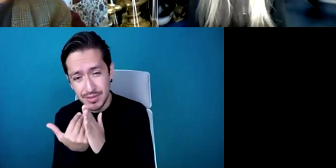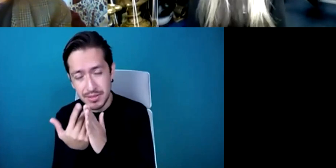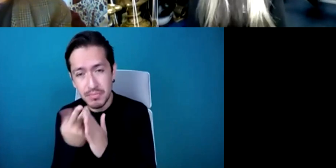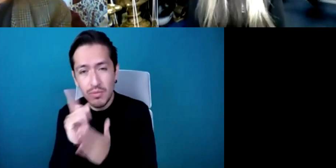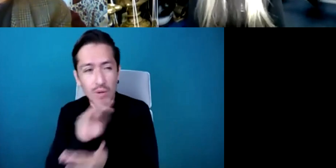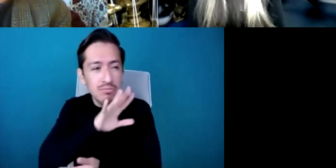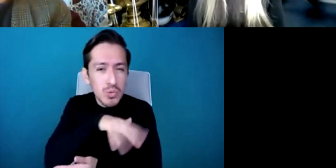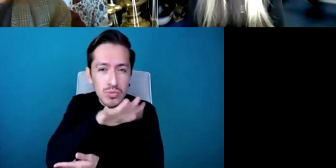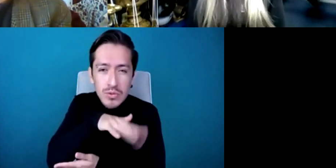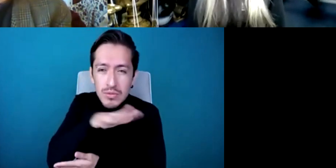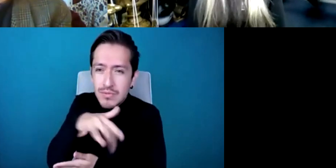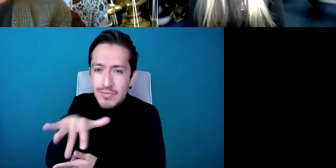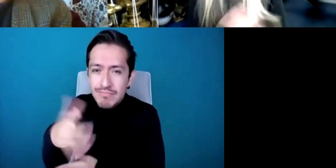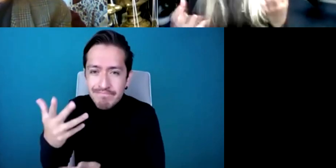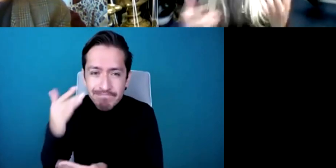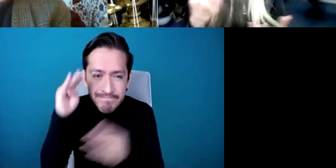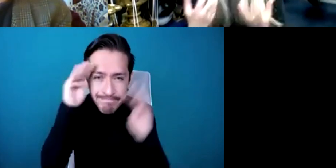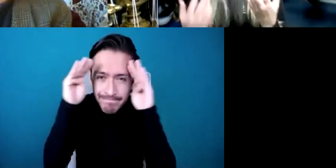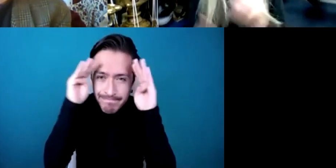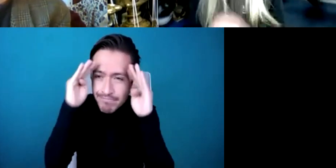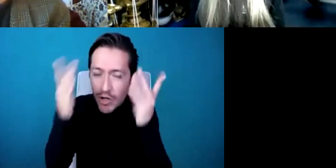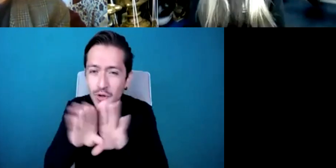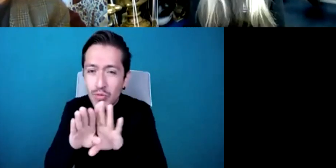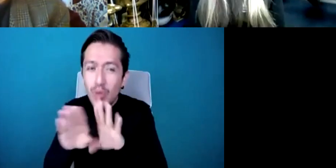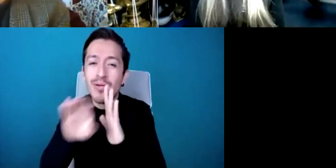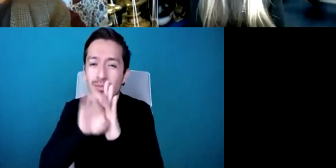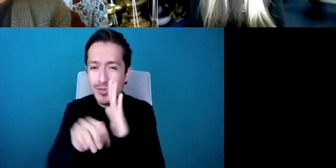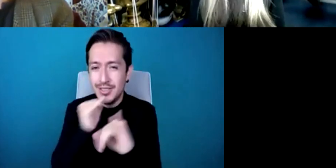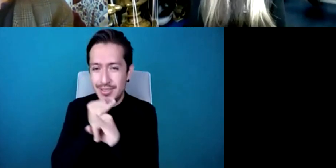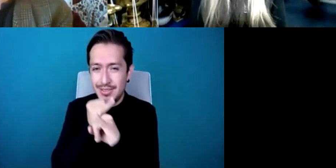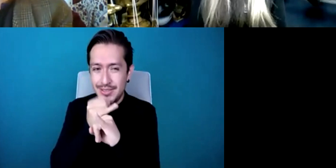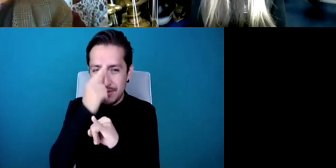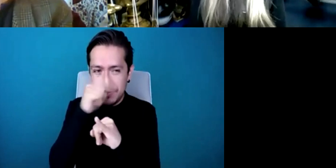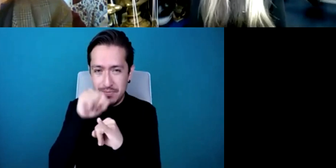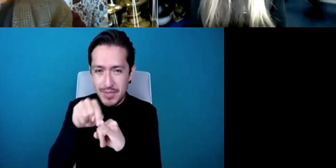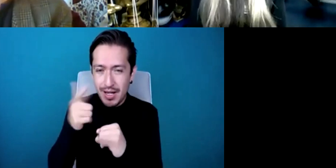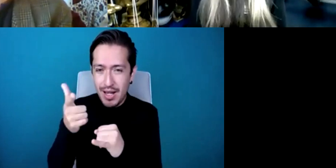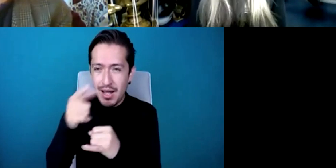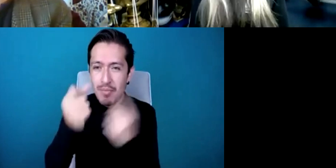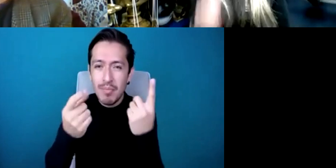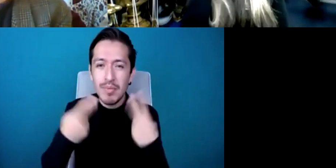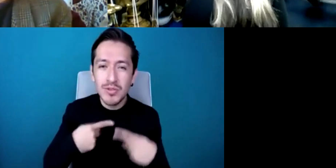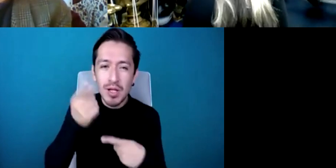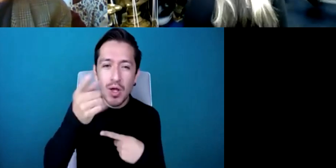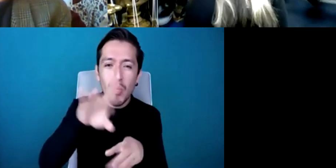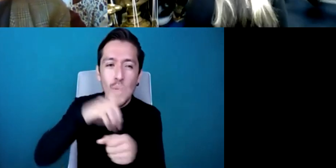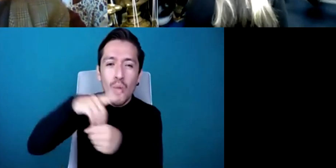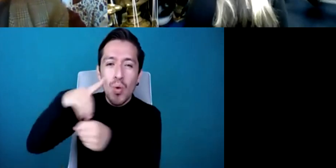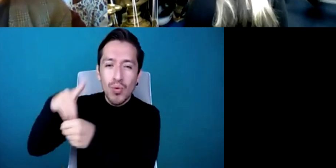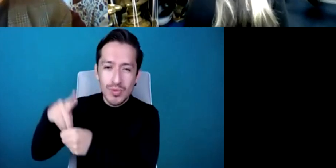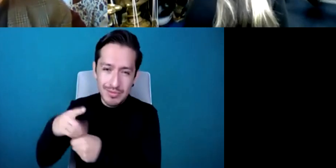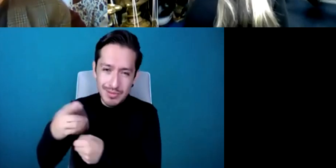to try to get people through crowdfunding and all sorts of things to support commissions.